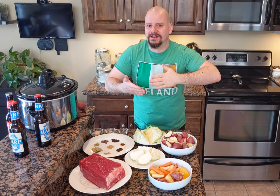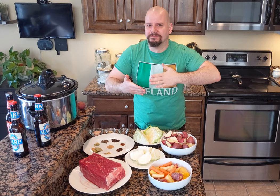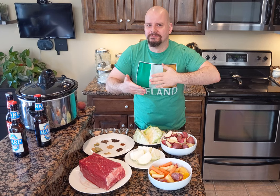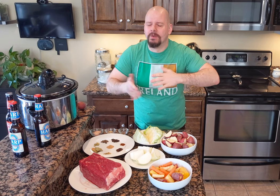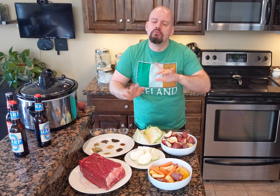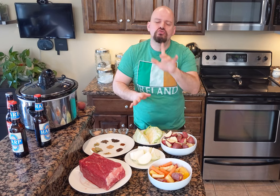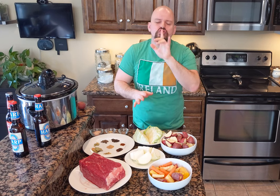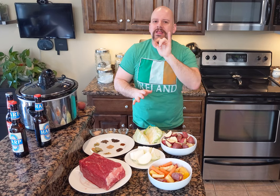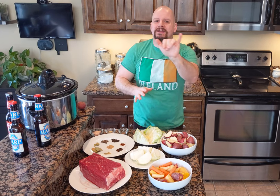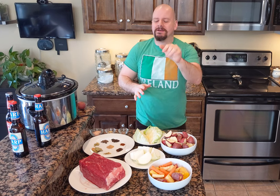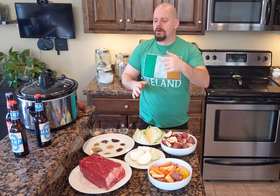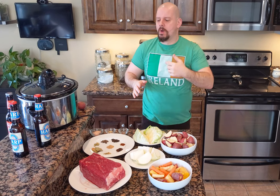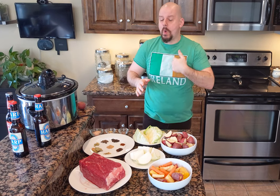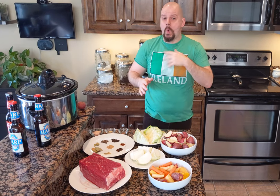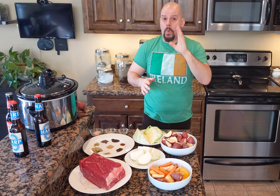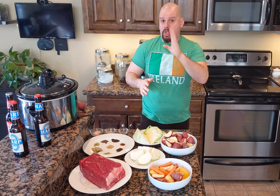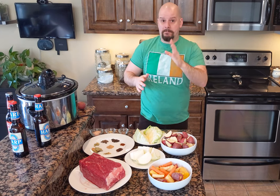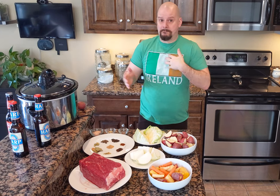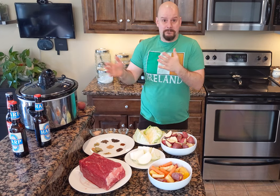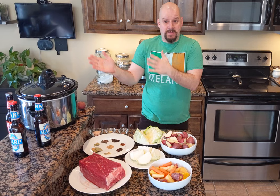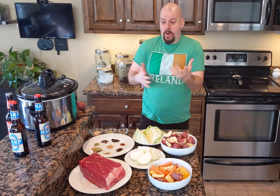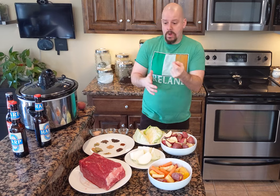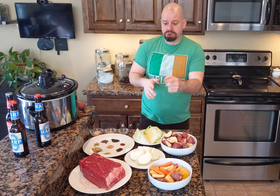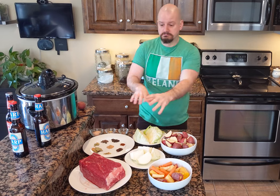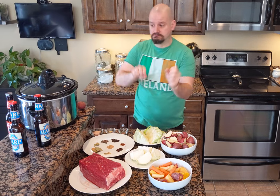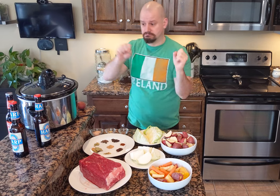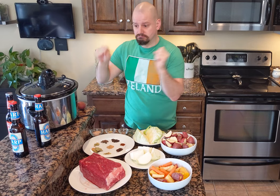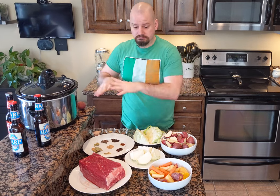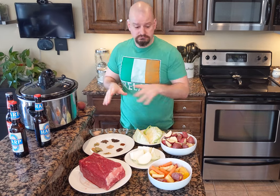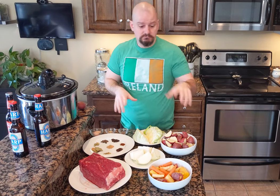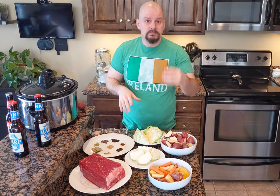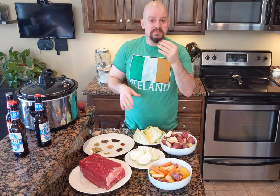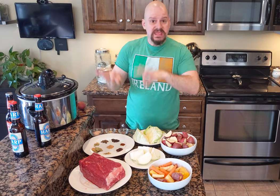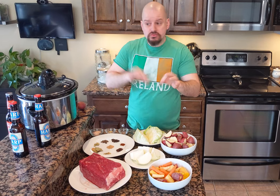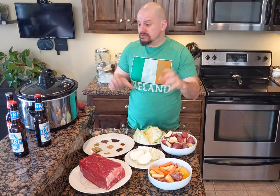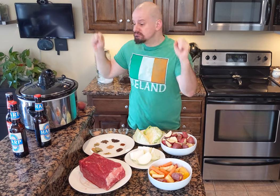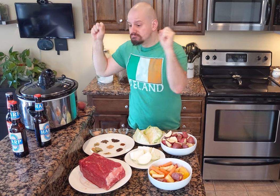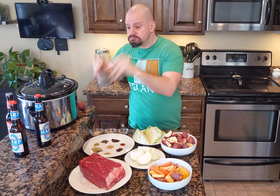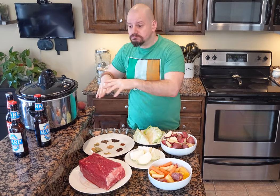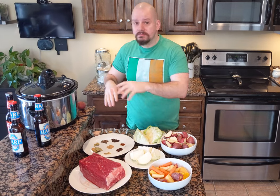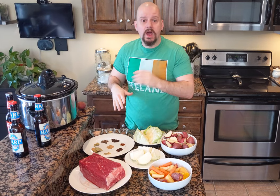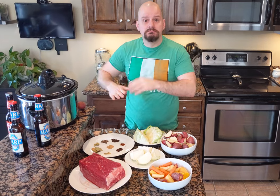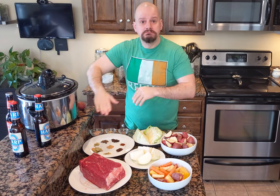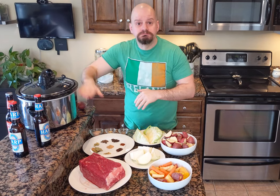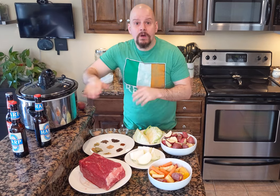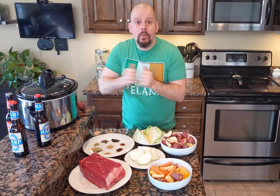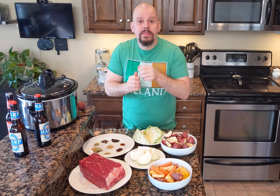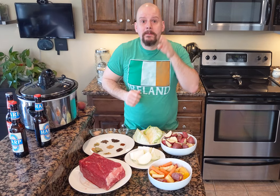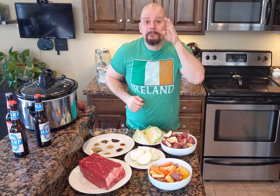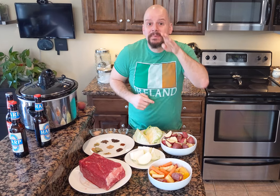Actually, my plan is to put them in along ingredients and fill it with beer.